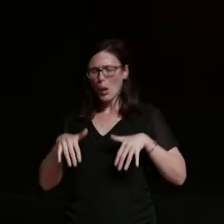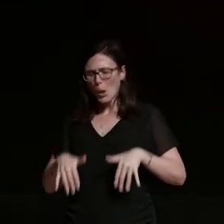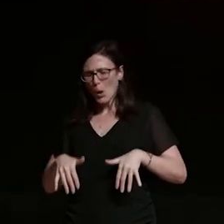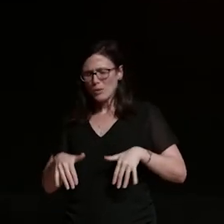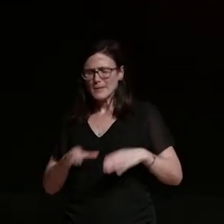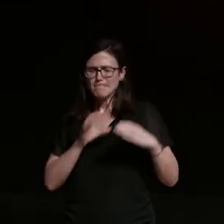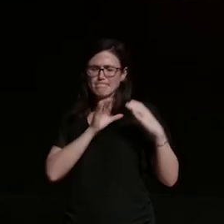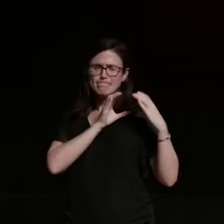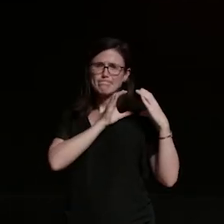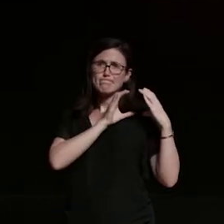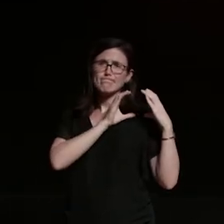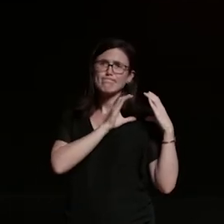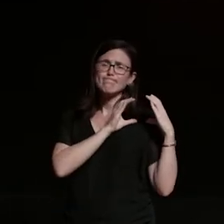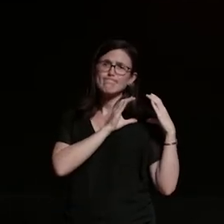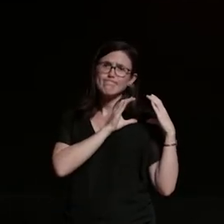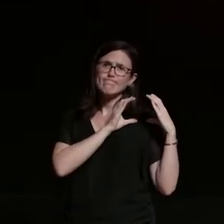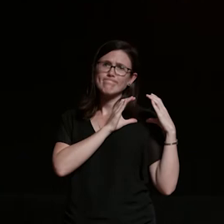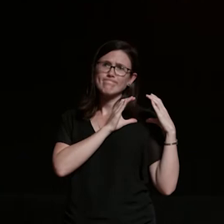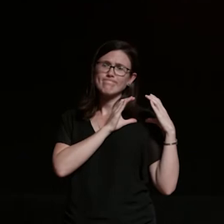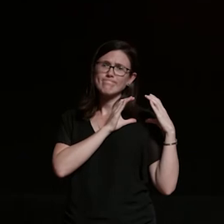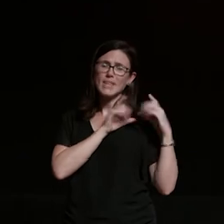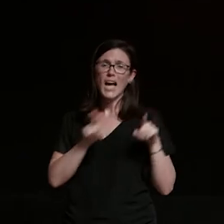there are whispers in the family of some really bad abuse he went through as a teenager